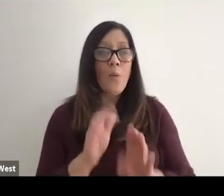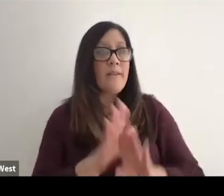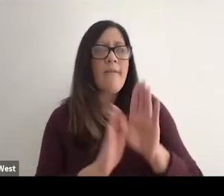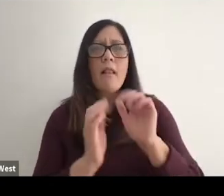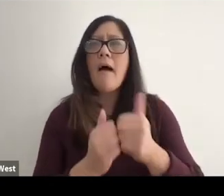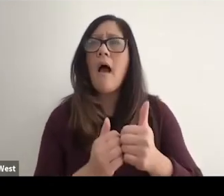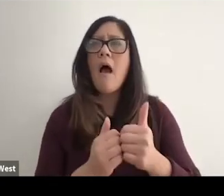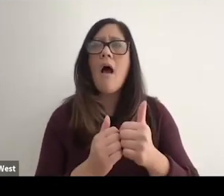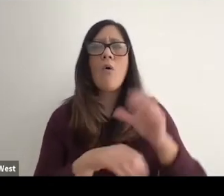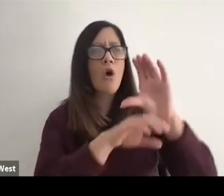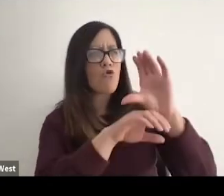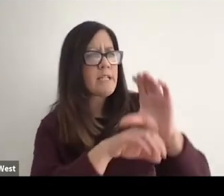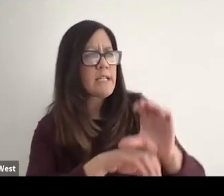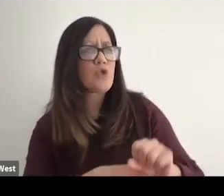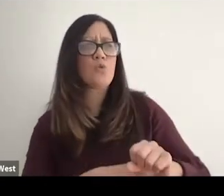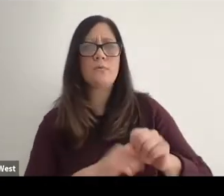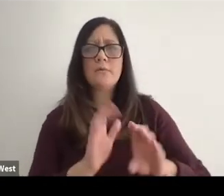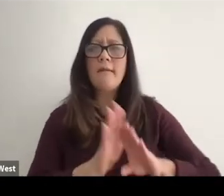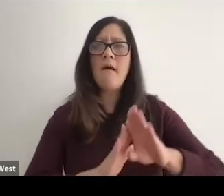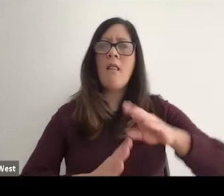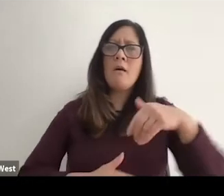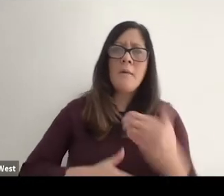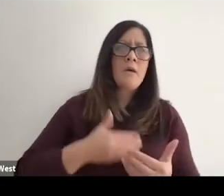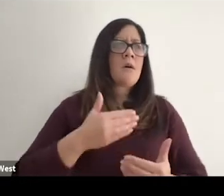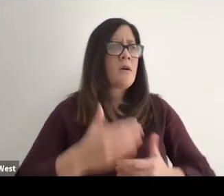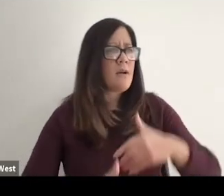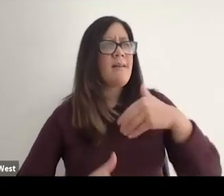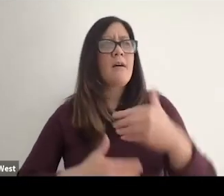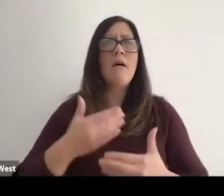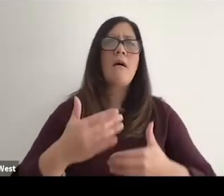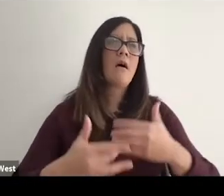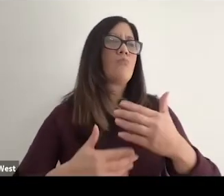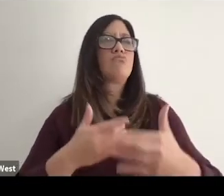The rhythm, rhythm, elevating us to arise in our life. So the new normal is not a destination.